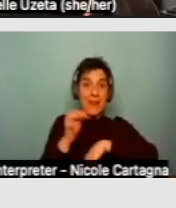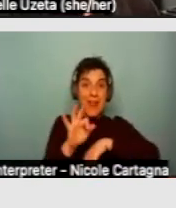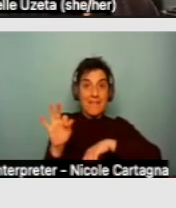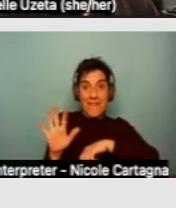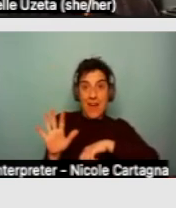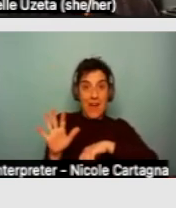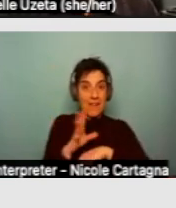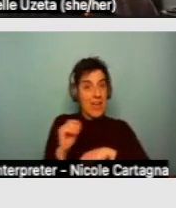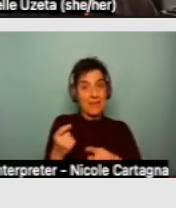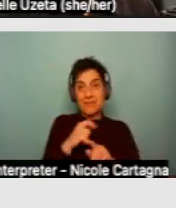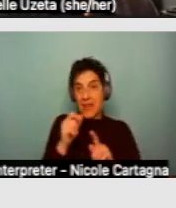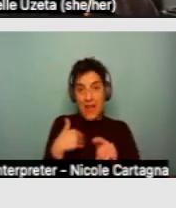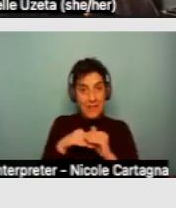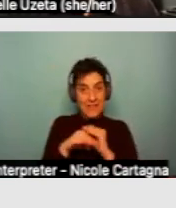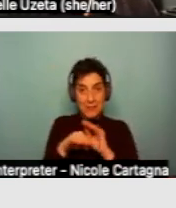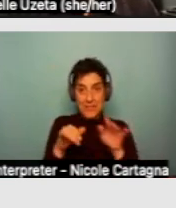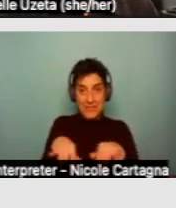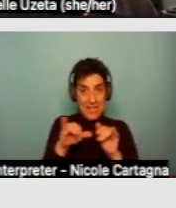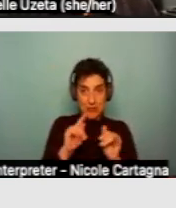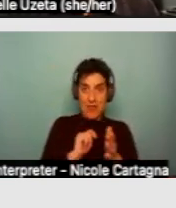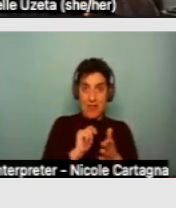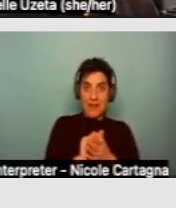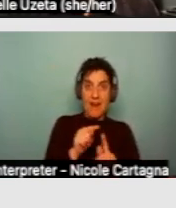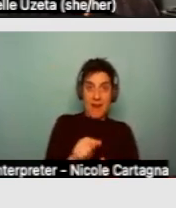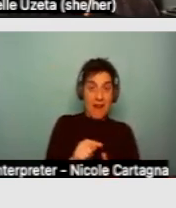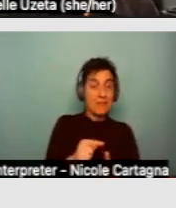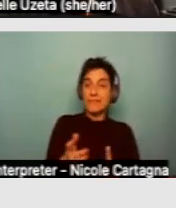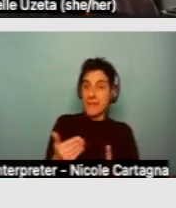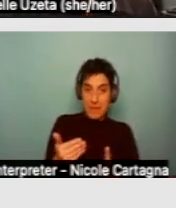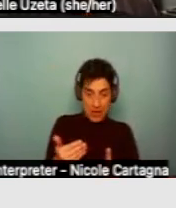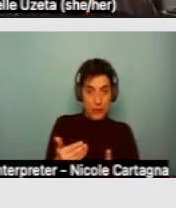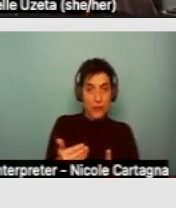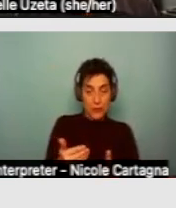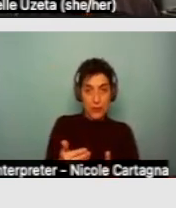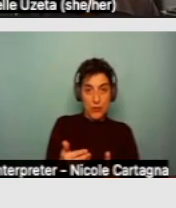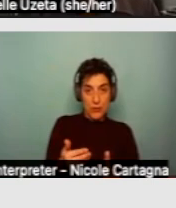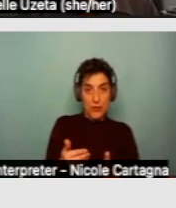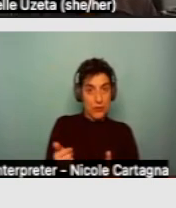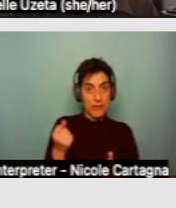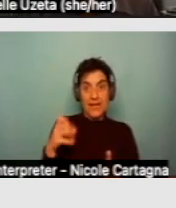with accessibility standards then, it really doesn't matter that it's years later; if the